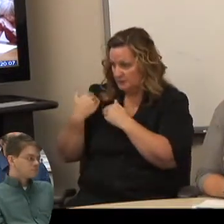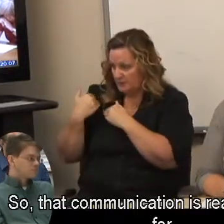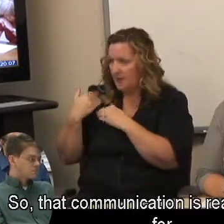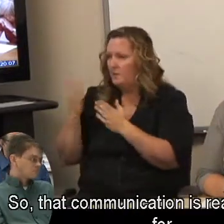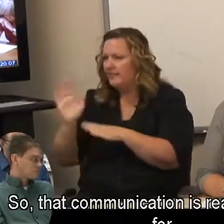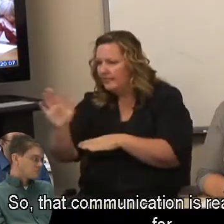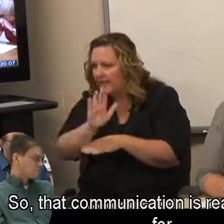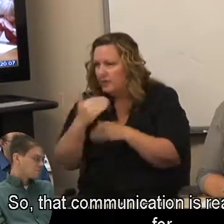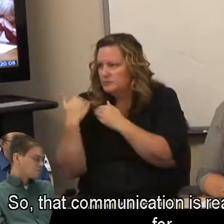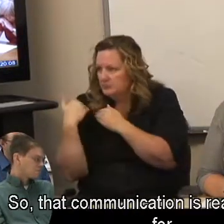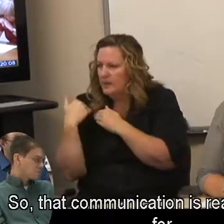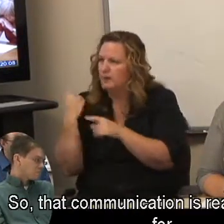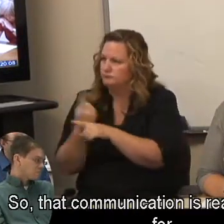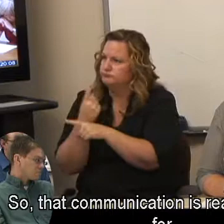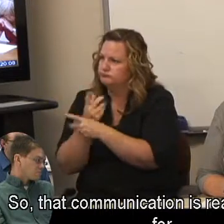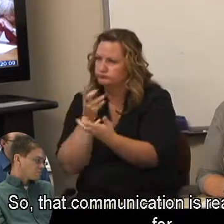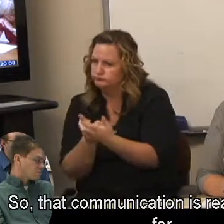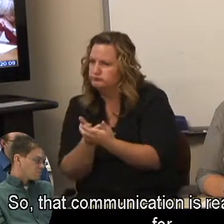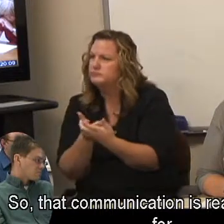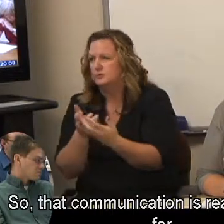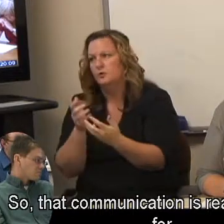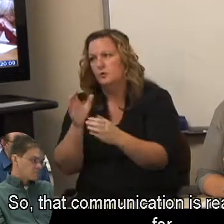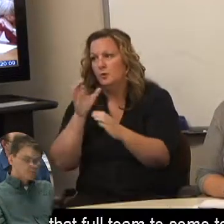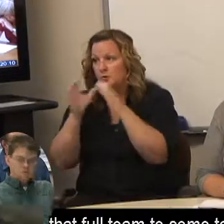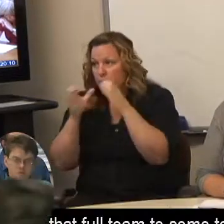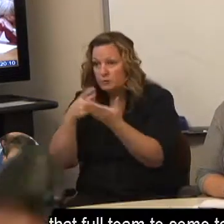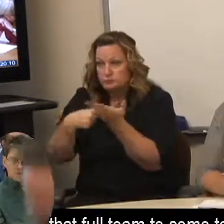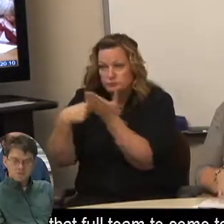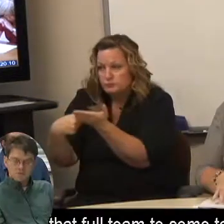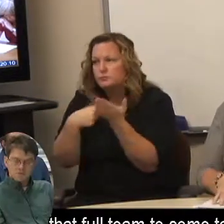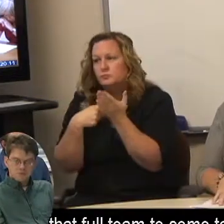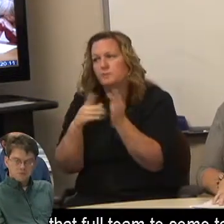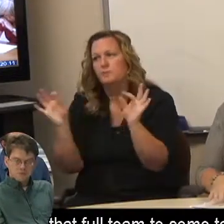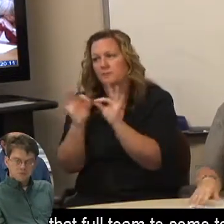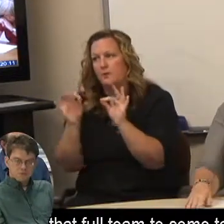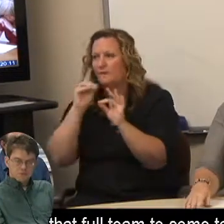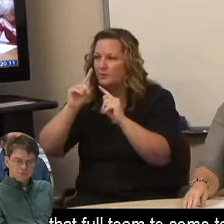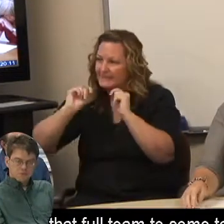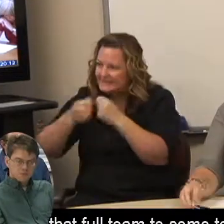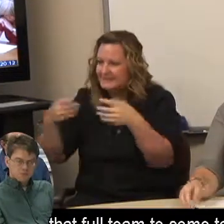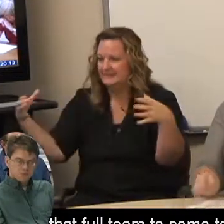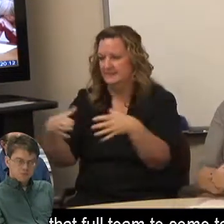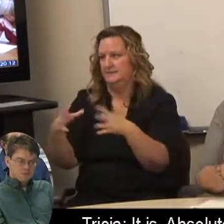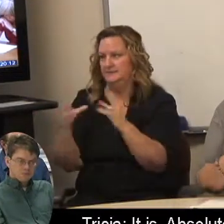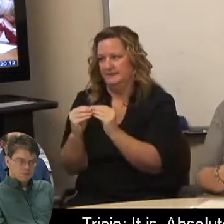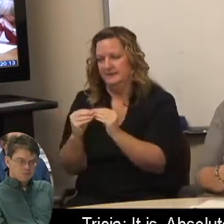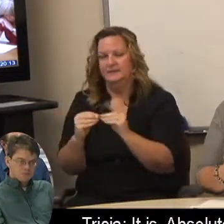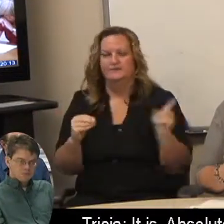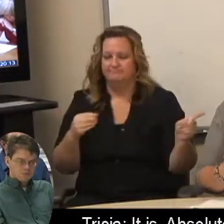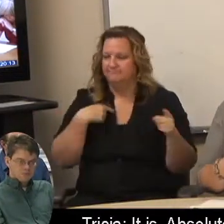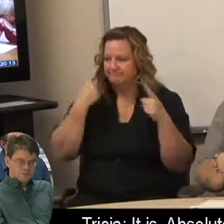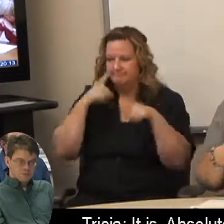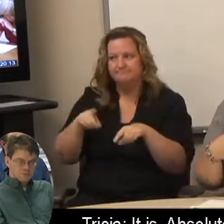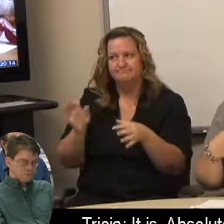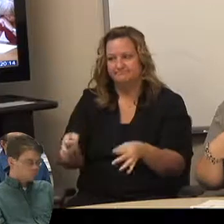So, that communication is really important for that full team to come together. Tricia: It is. Absolutely.